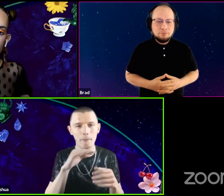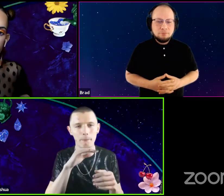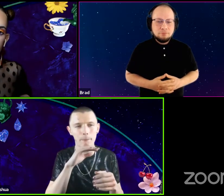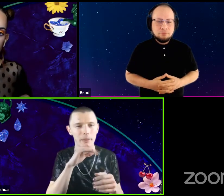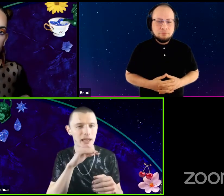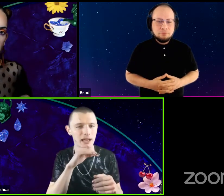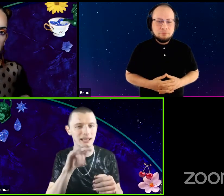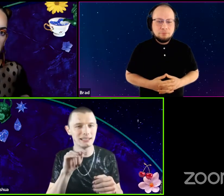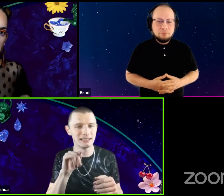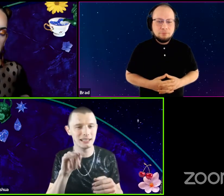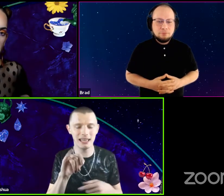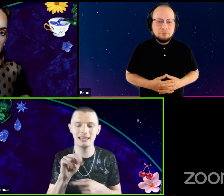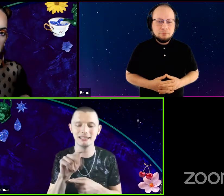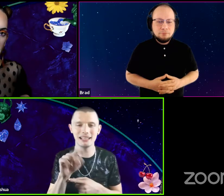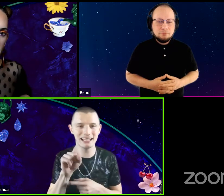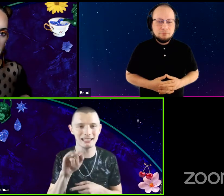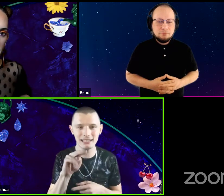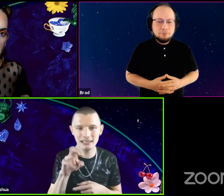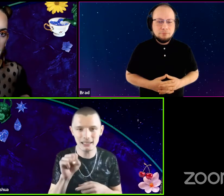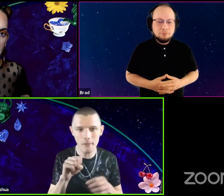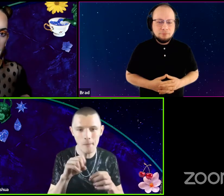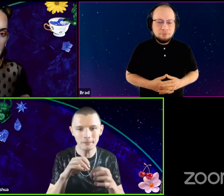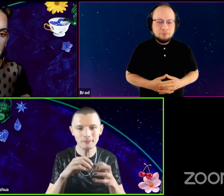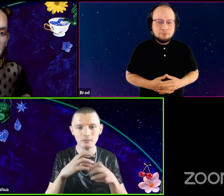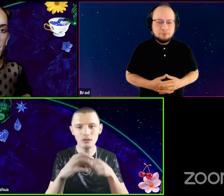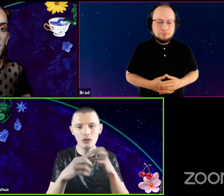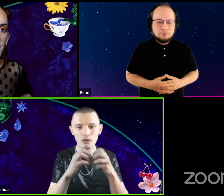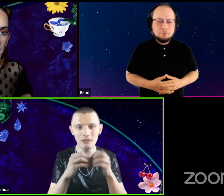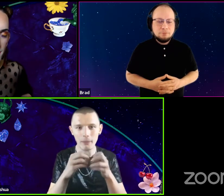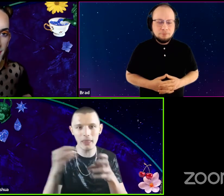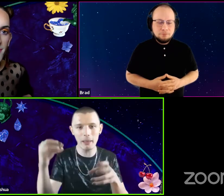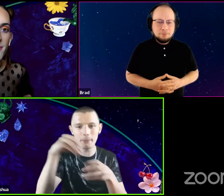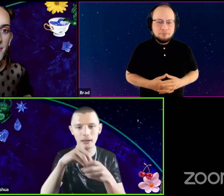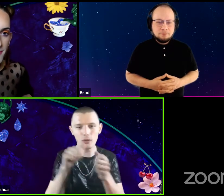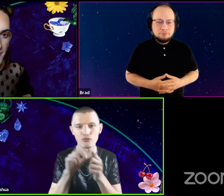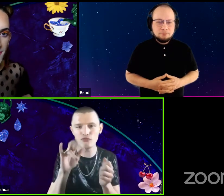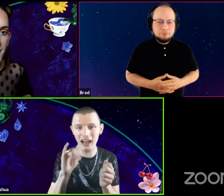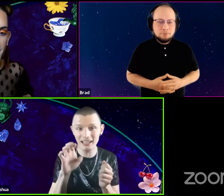and intestines ground up and they put it with rice,